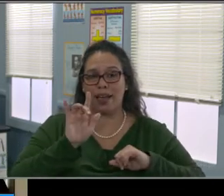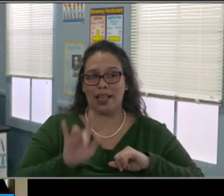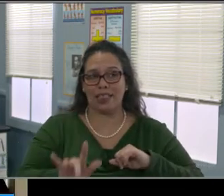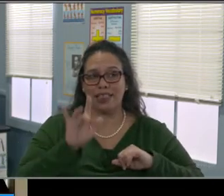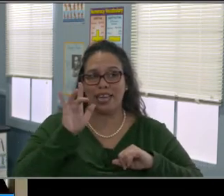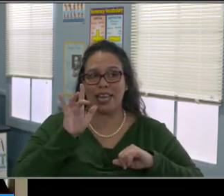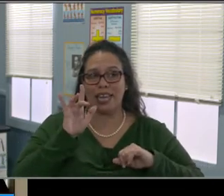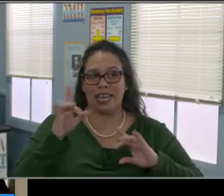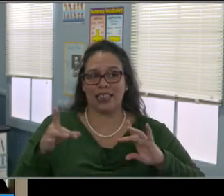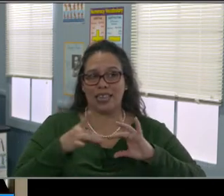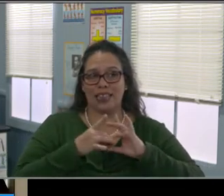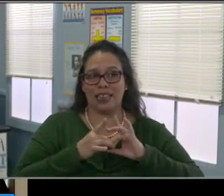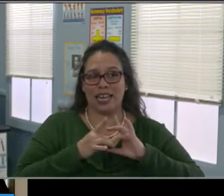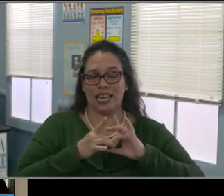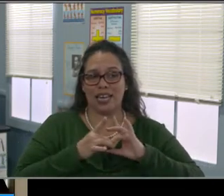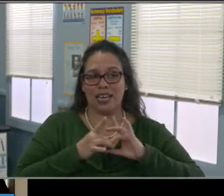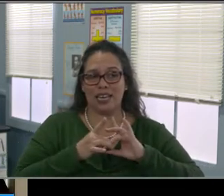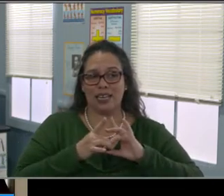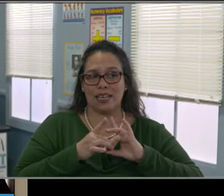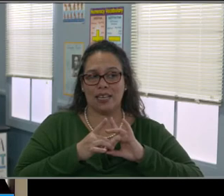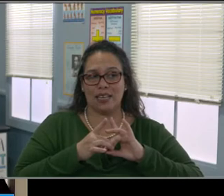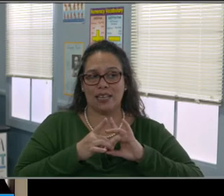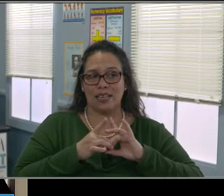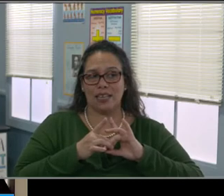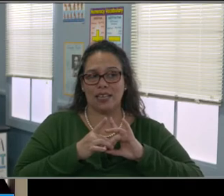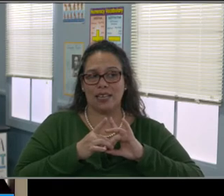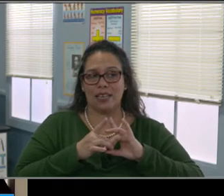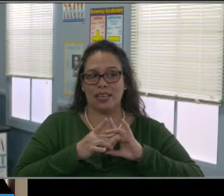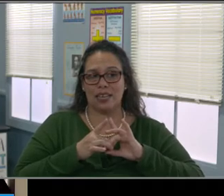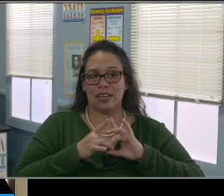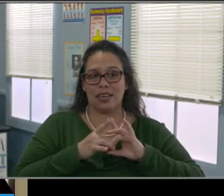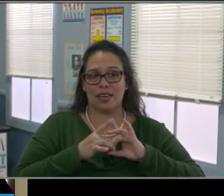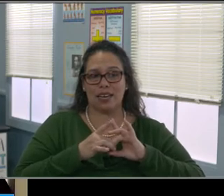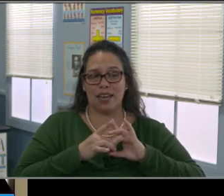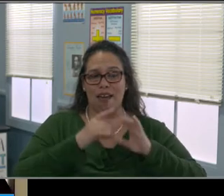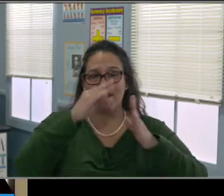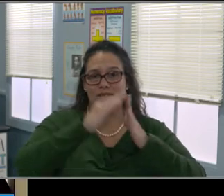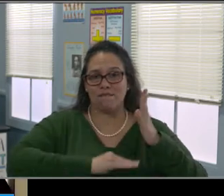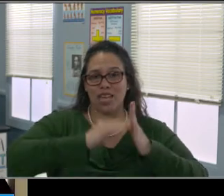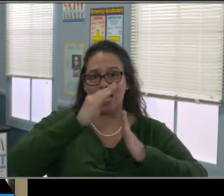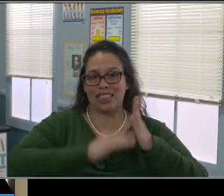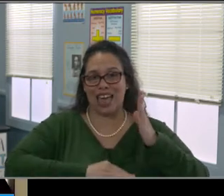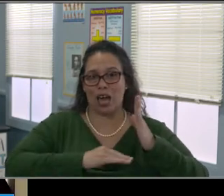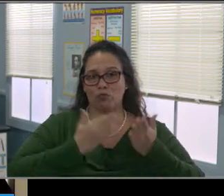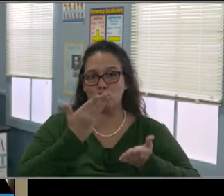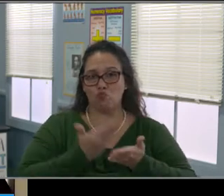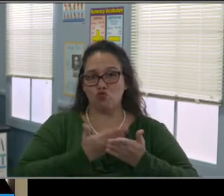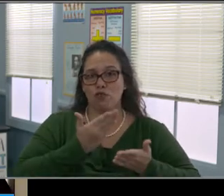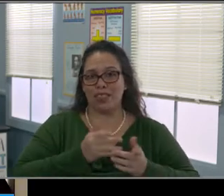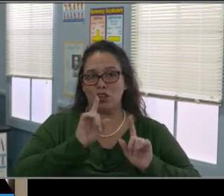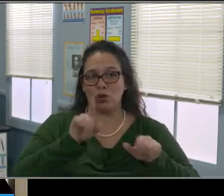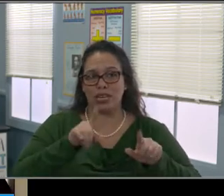So before I start, I would like to kind of go over the what, the why and the how of what I'm gonna talk about.